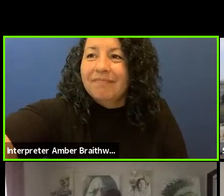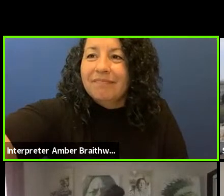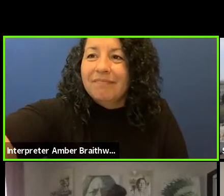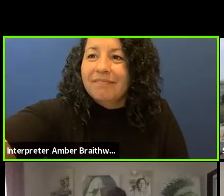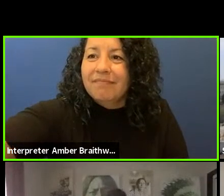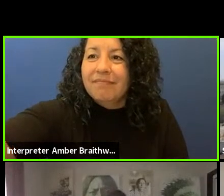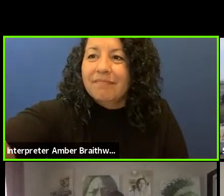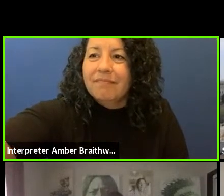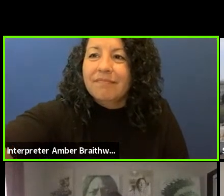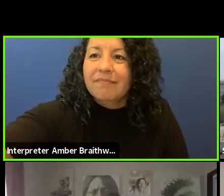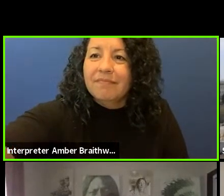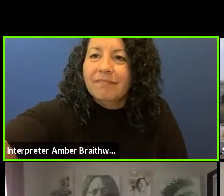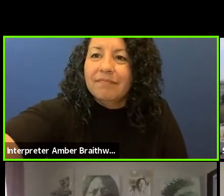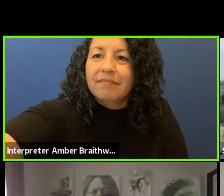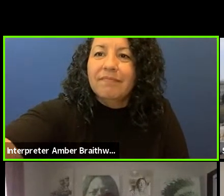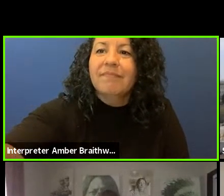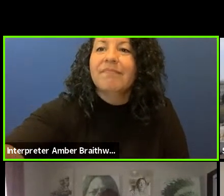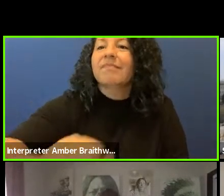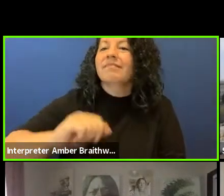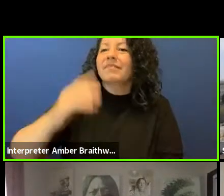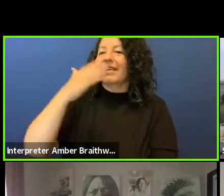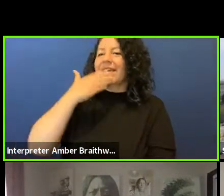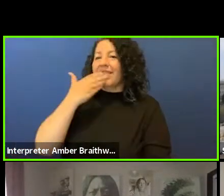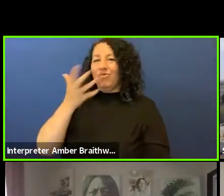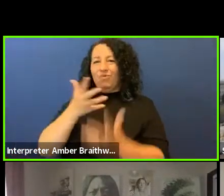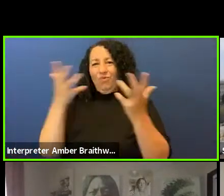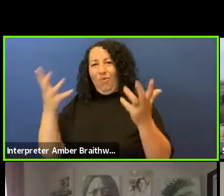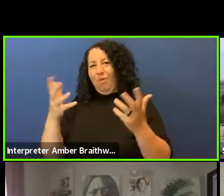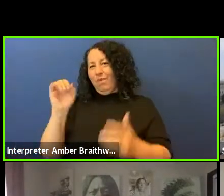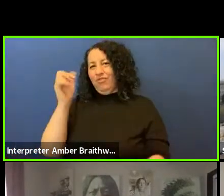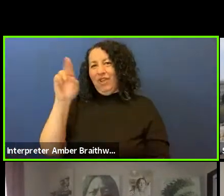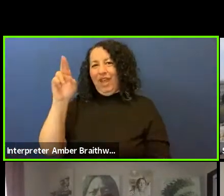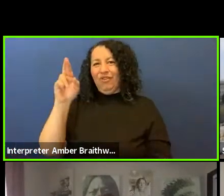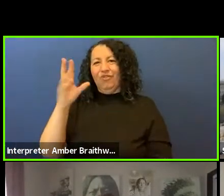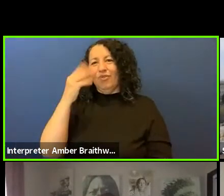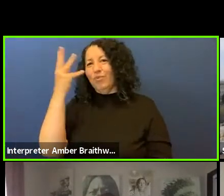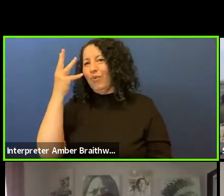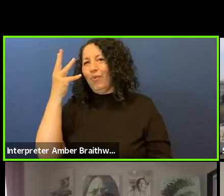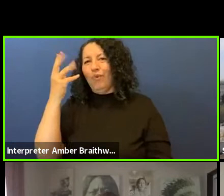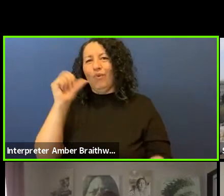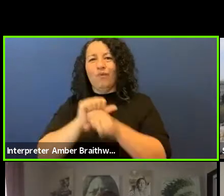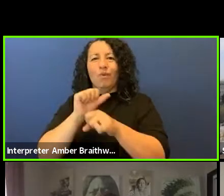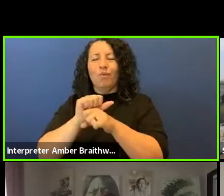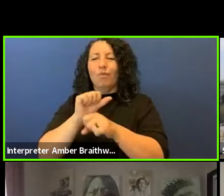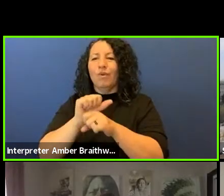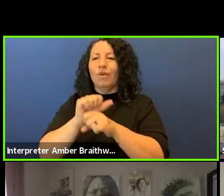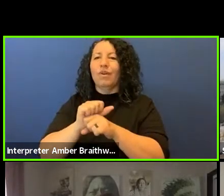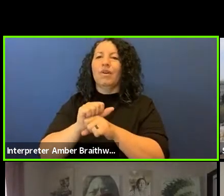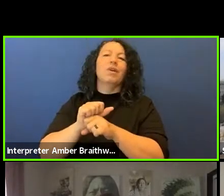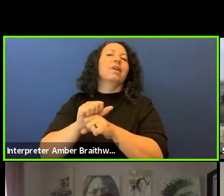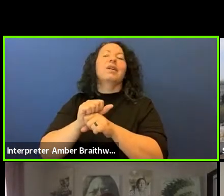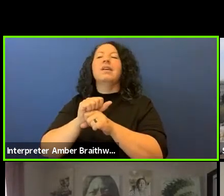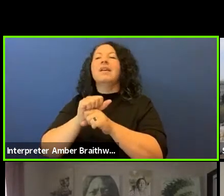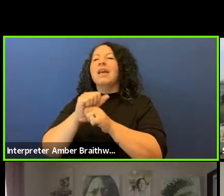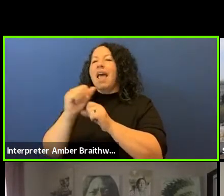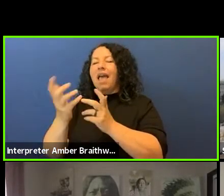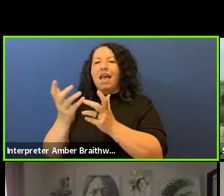Thank you so much, Edgar, for your beautiful beautiful work and conceptualization of I think what